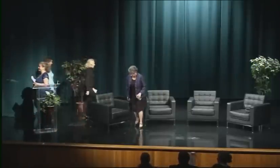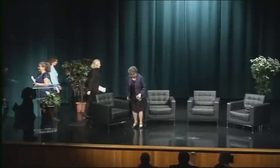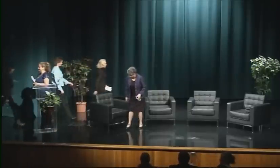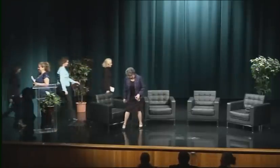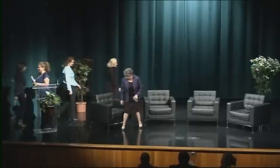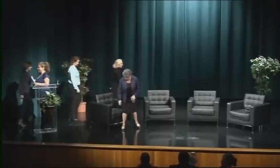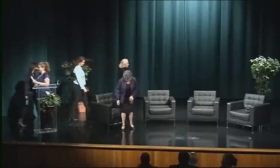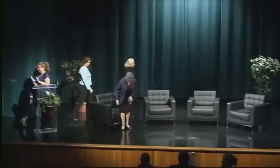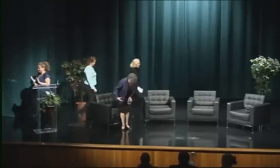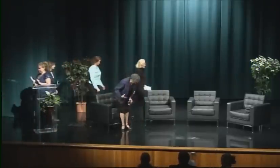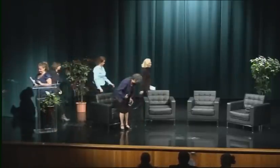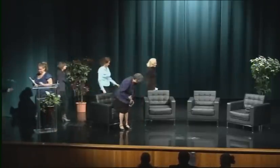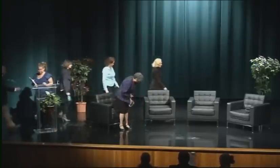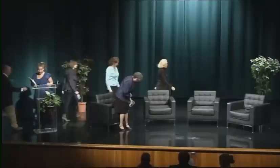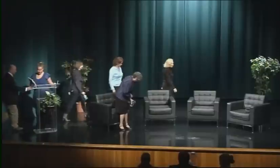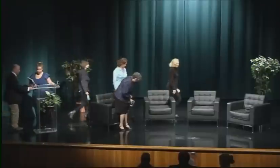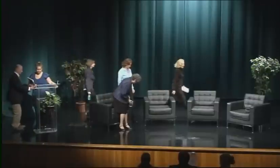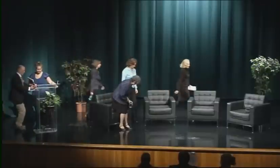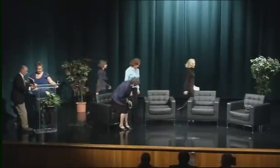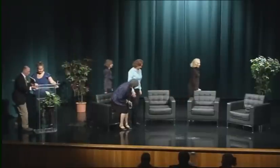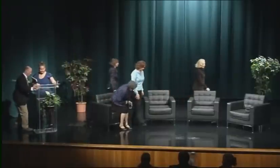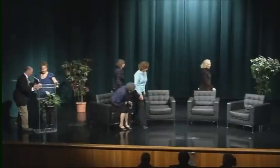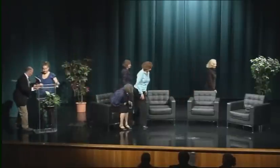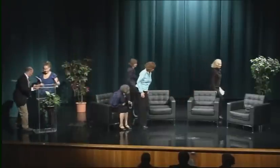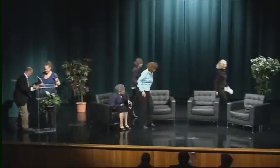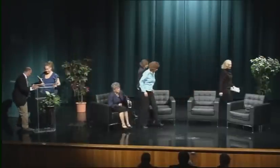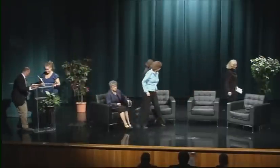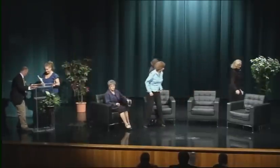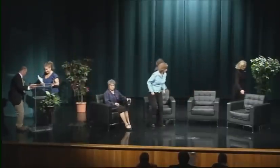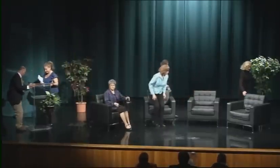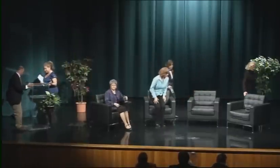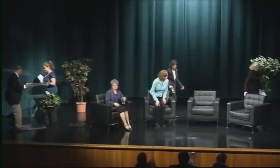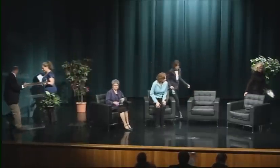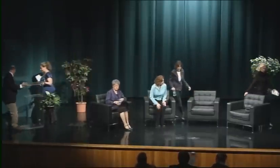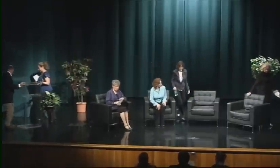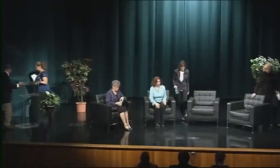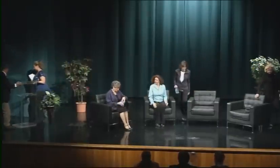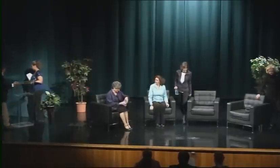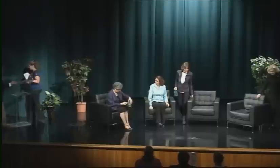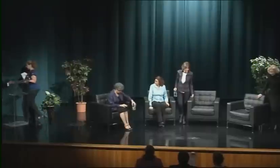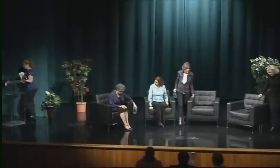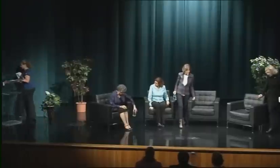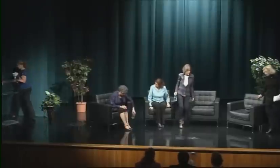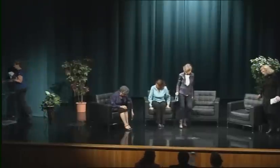Vicki has been heavily involved with deaf women and the deaf community. She has studied deaf women's history,